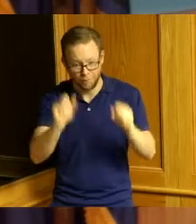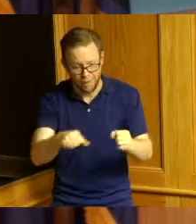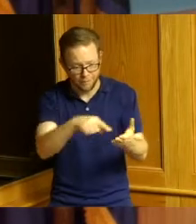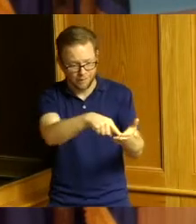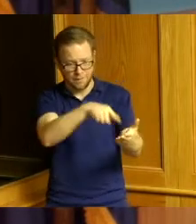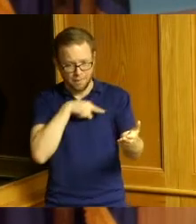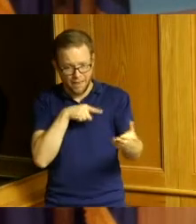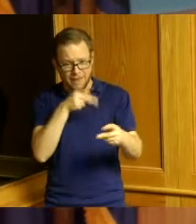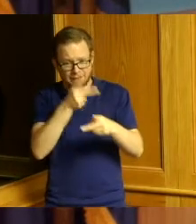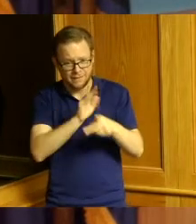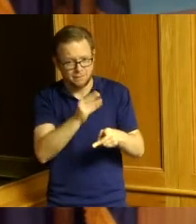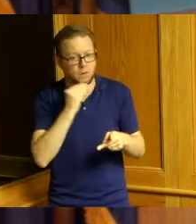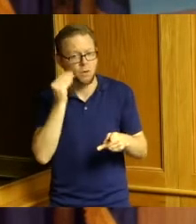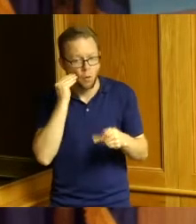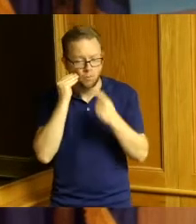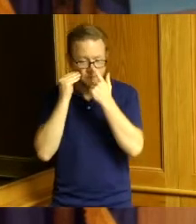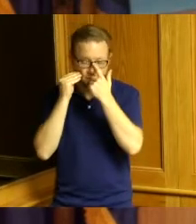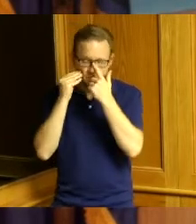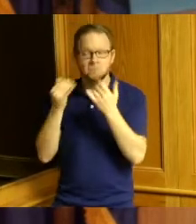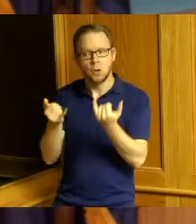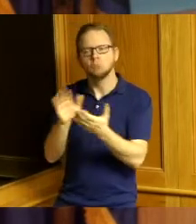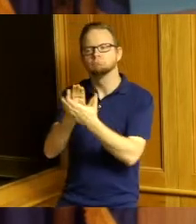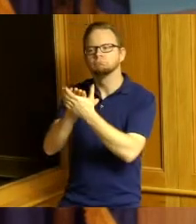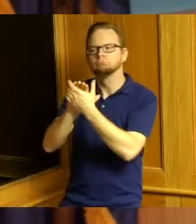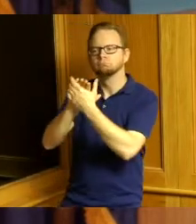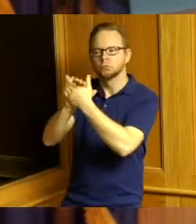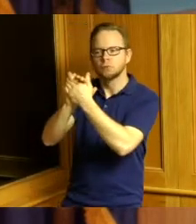congratulations and we're looking forward to working together with you